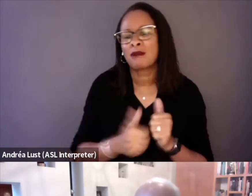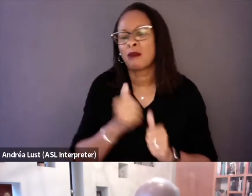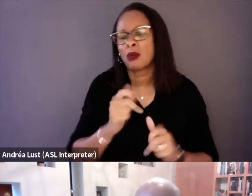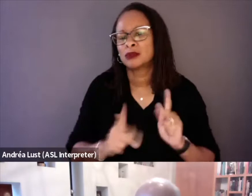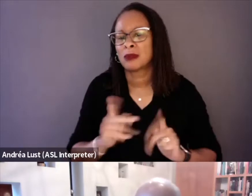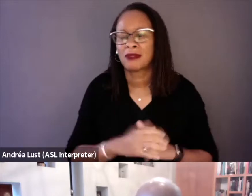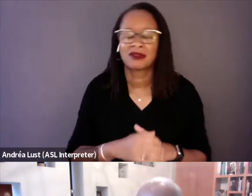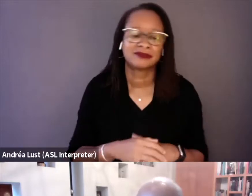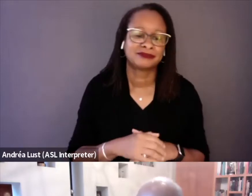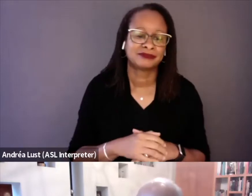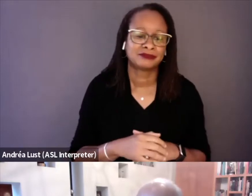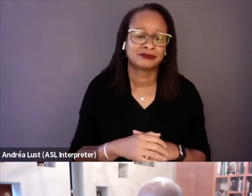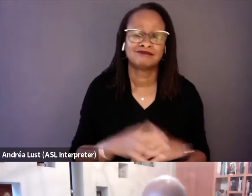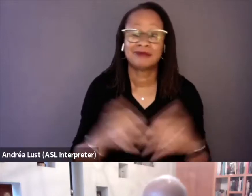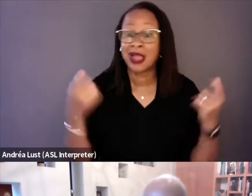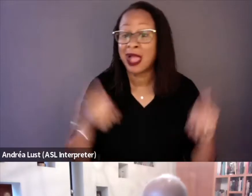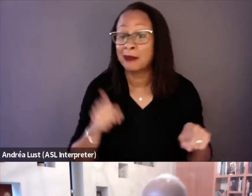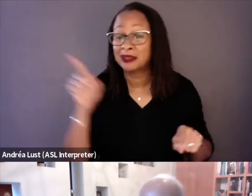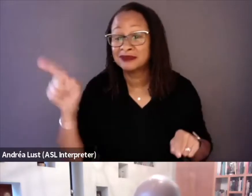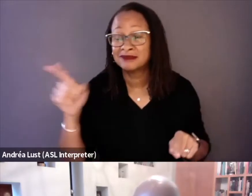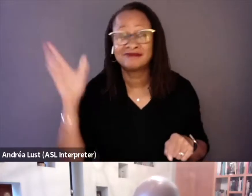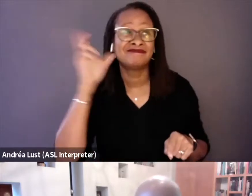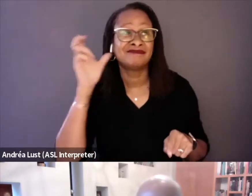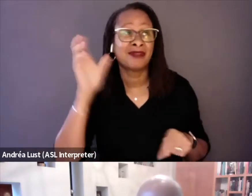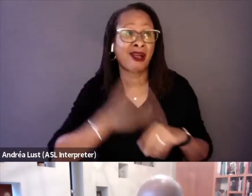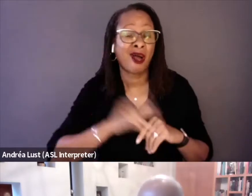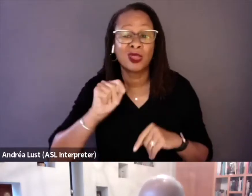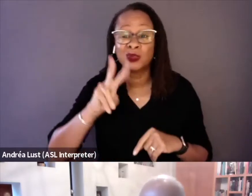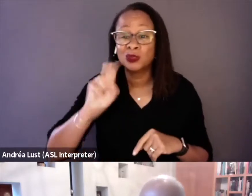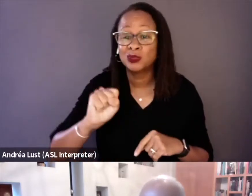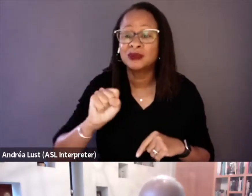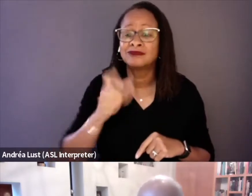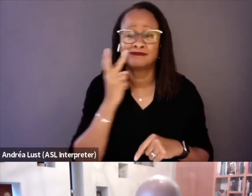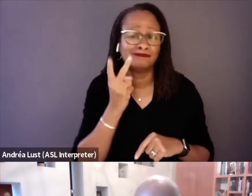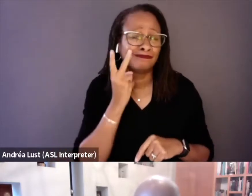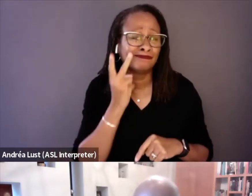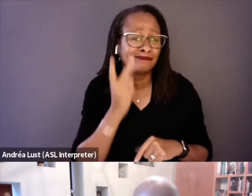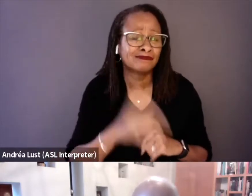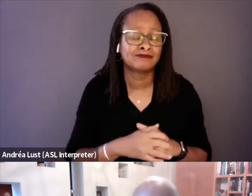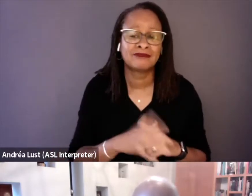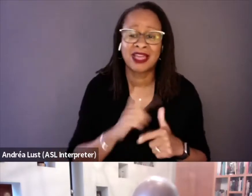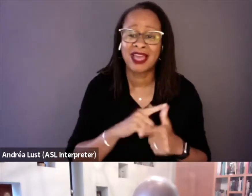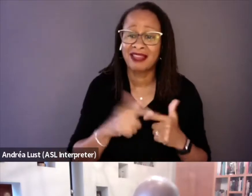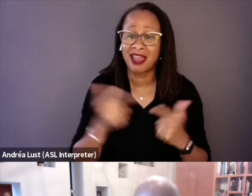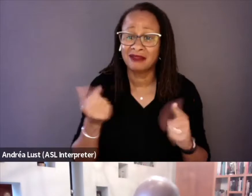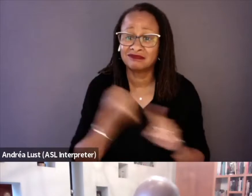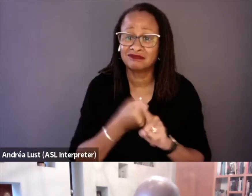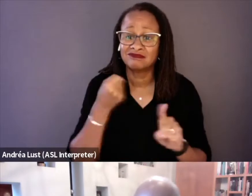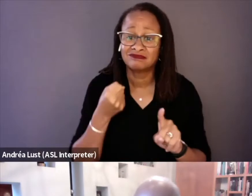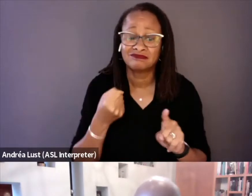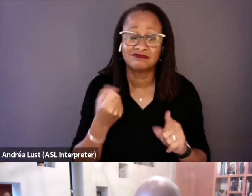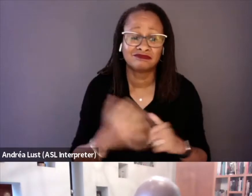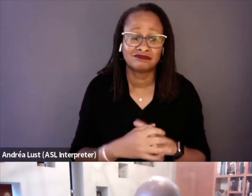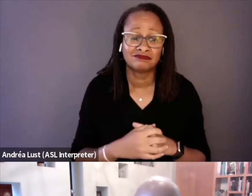I remember that it happened, and that it was on the news, and that then all of a sudden, it was, oh wait,